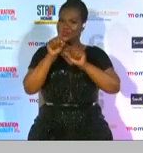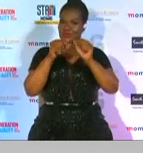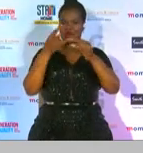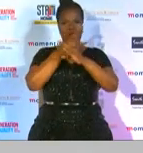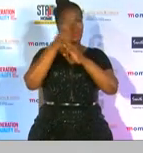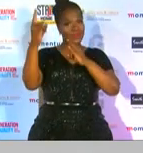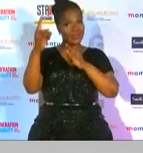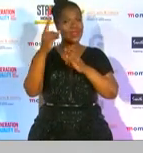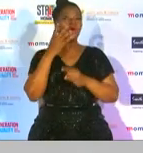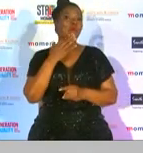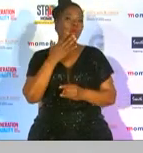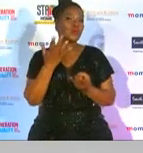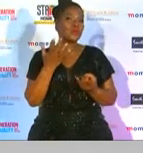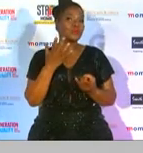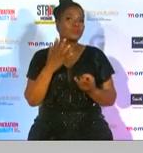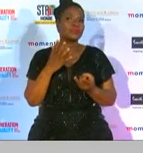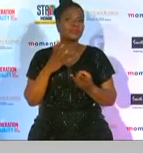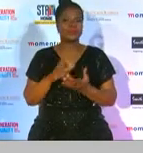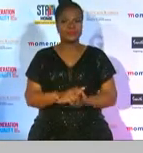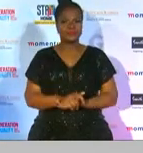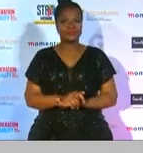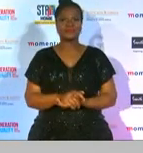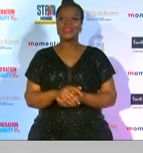i'm not sure if you are ready but congratulations awanda